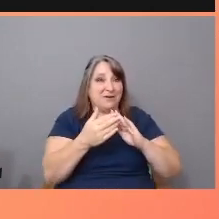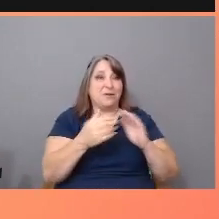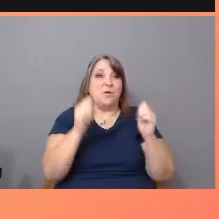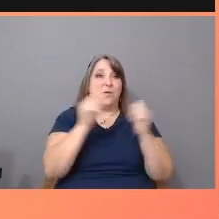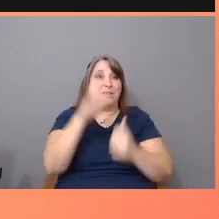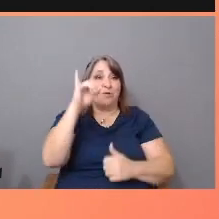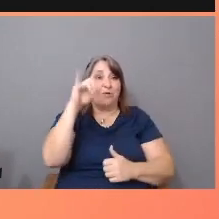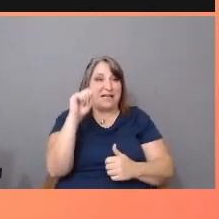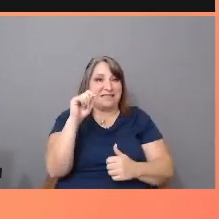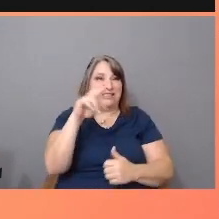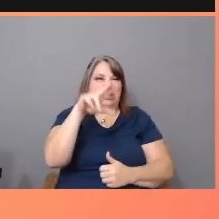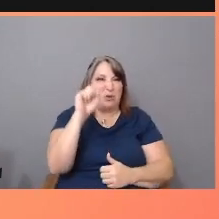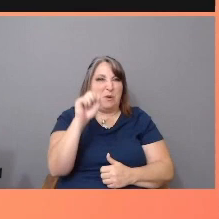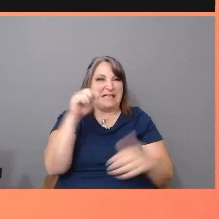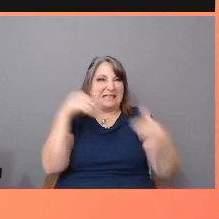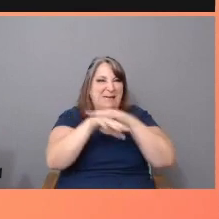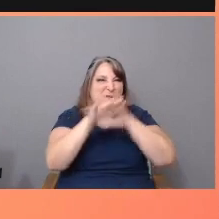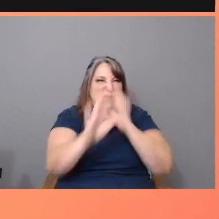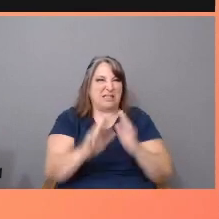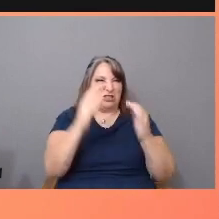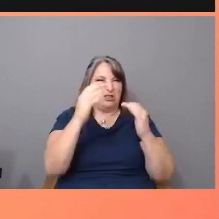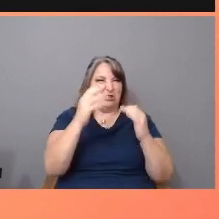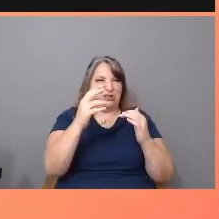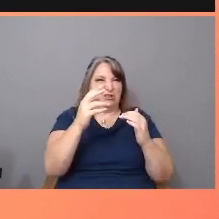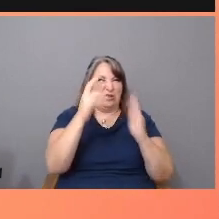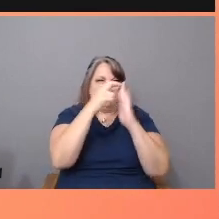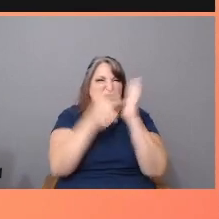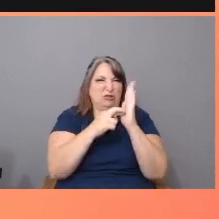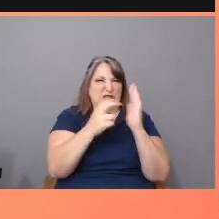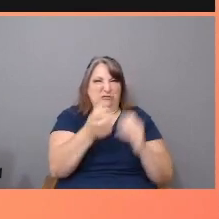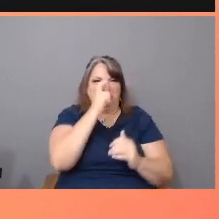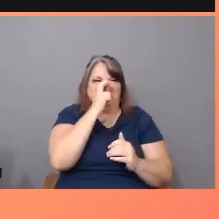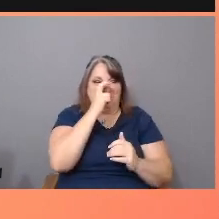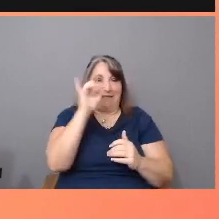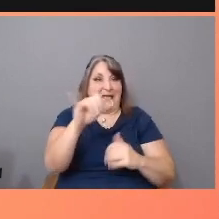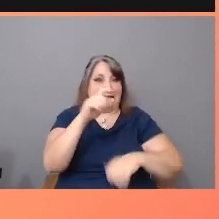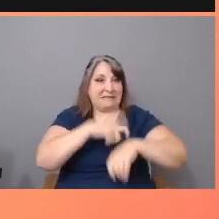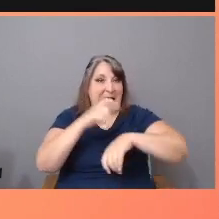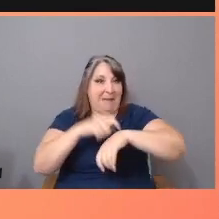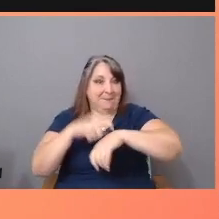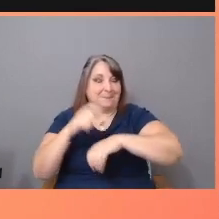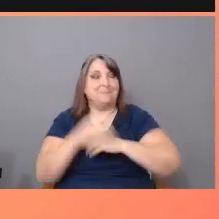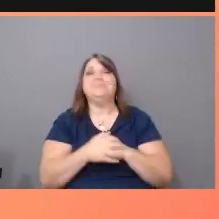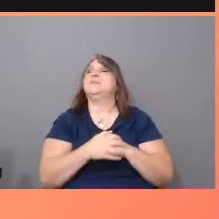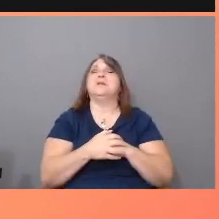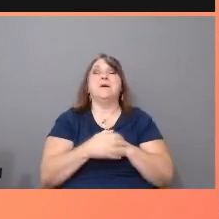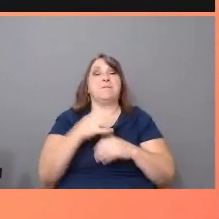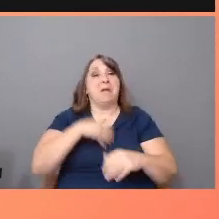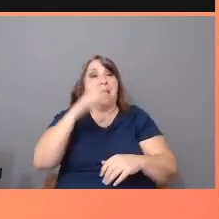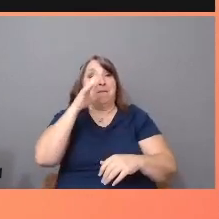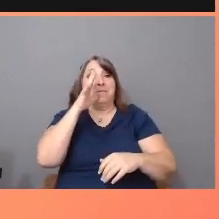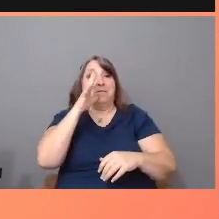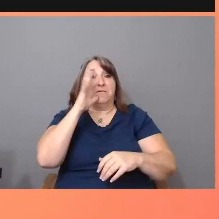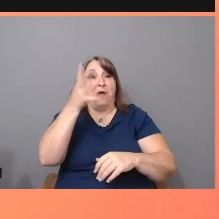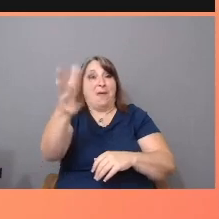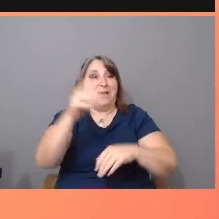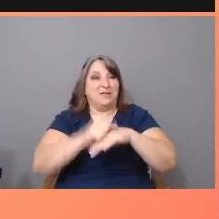restrictions of the time. She would be sent back to study in Guangdong, where her feet were bound, and married